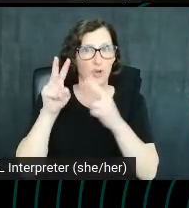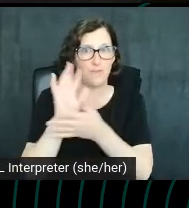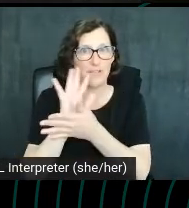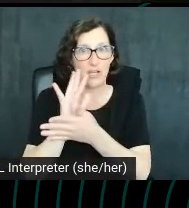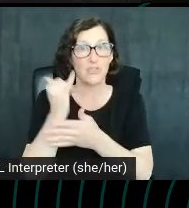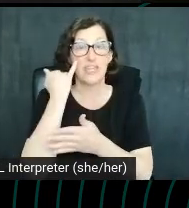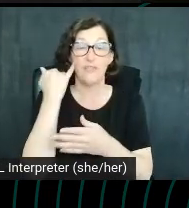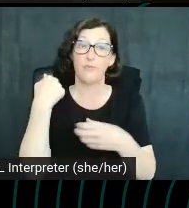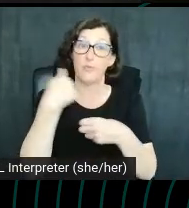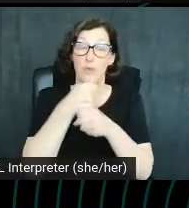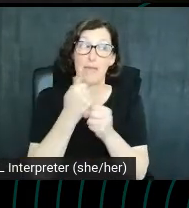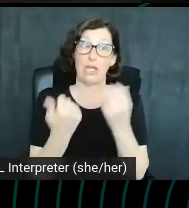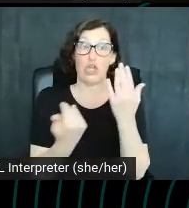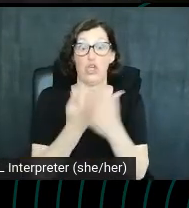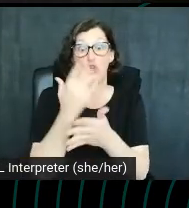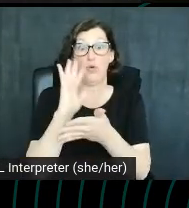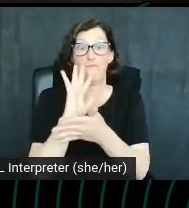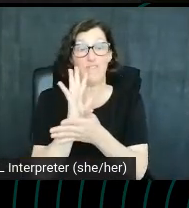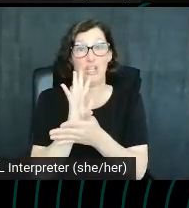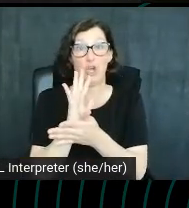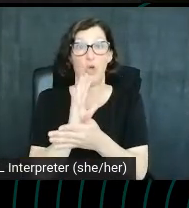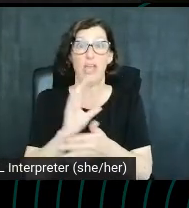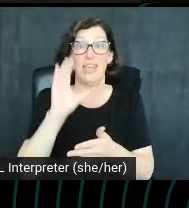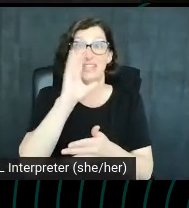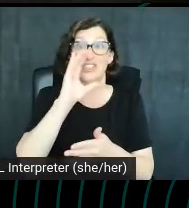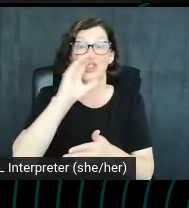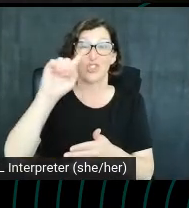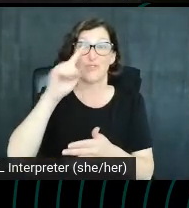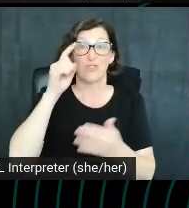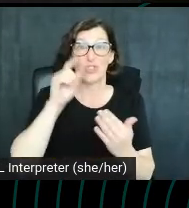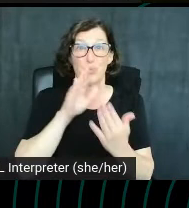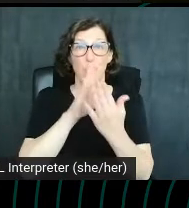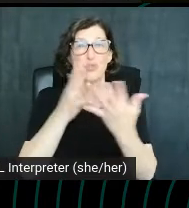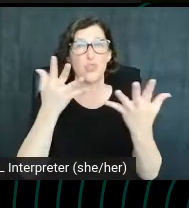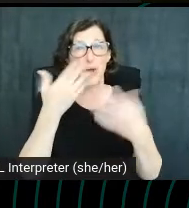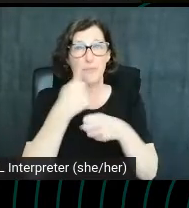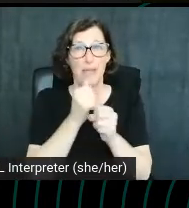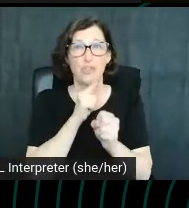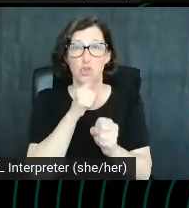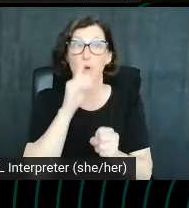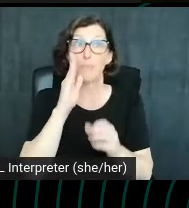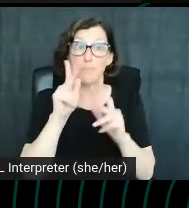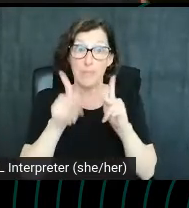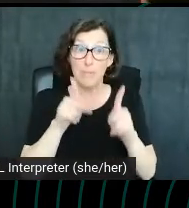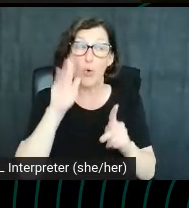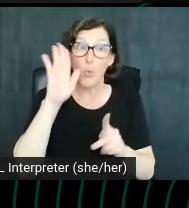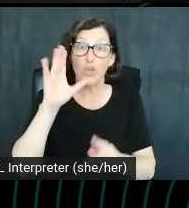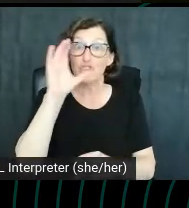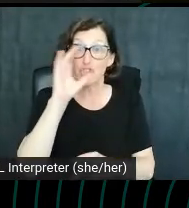scratch in a search first approach, you want to make sure that people are searching for it. We also want to make sure it's not too competitive.